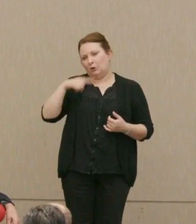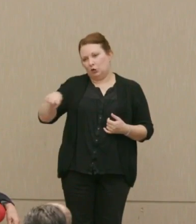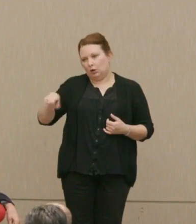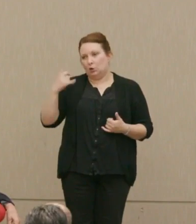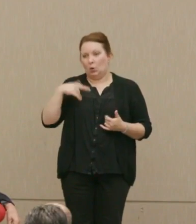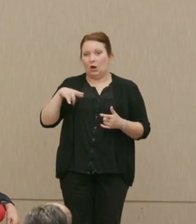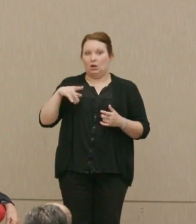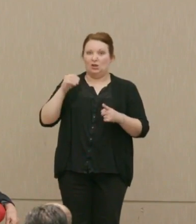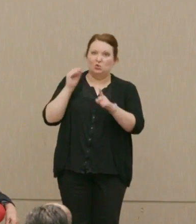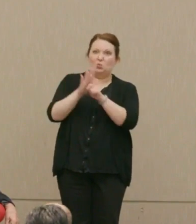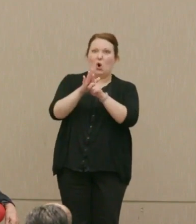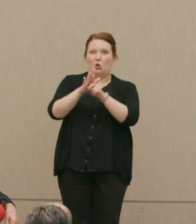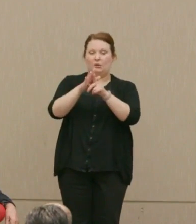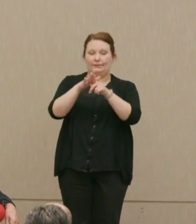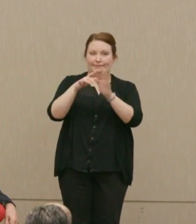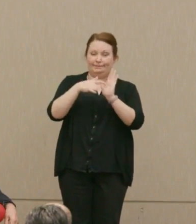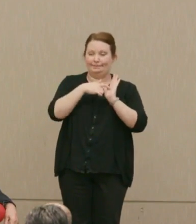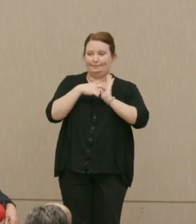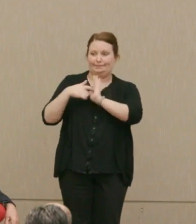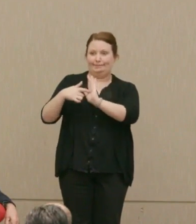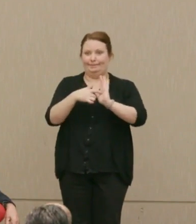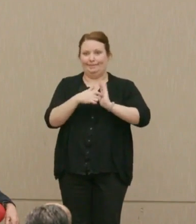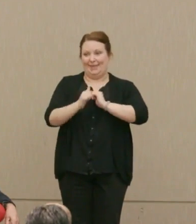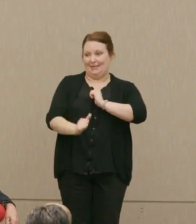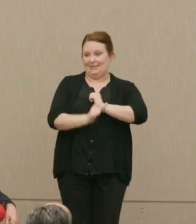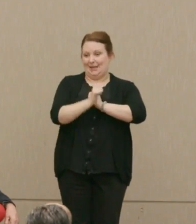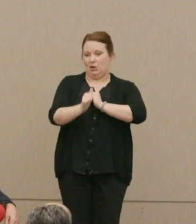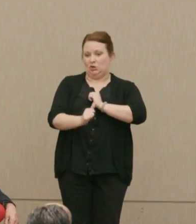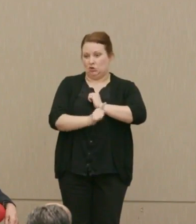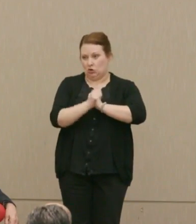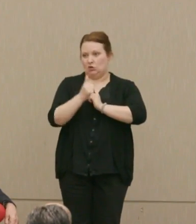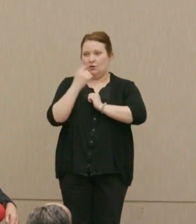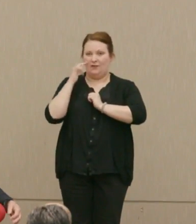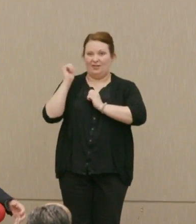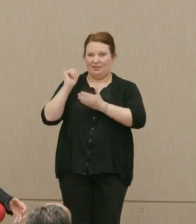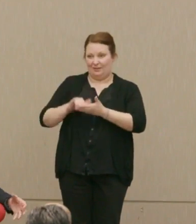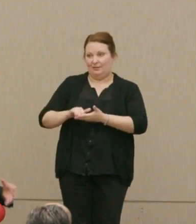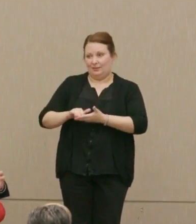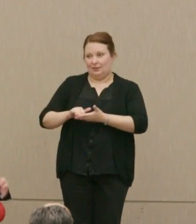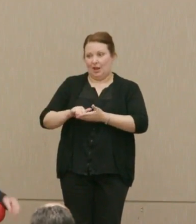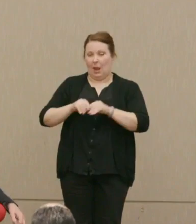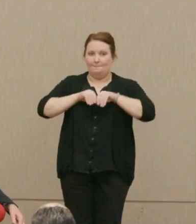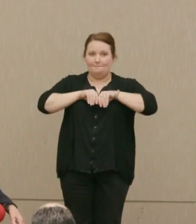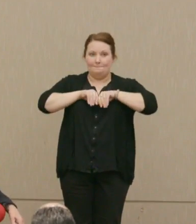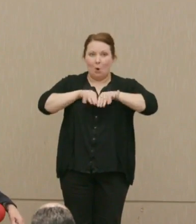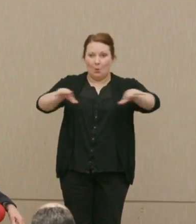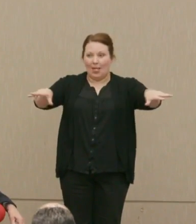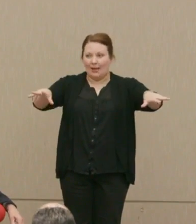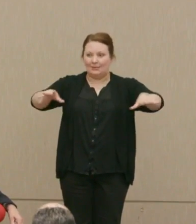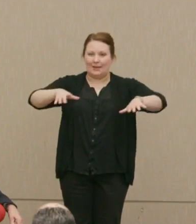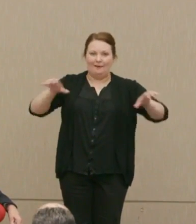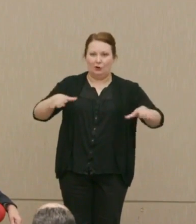expose the danger of their policies and mobilize effort against them.